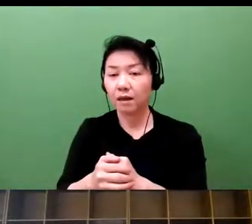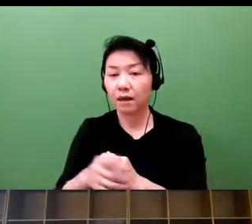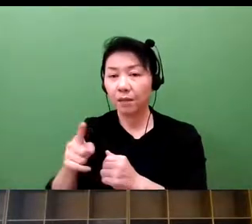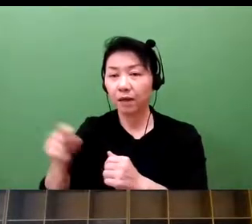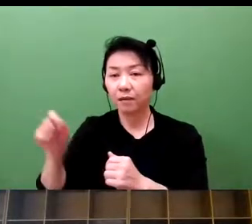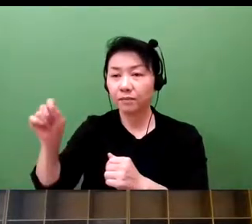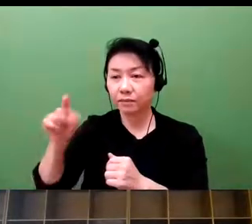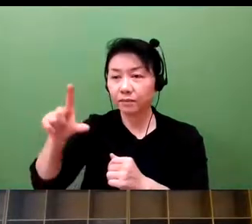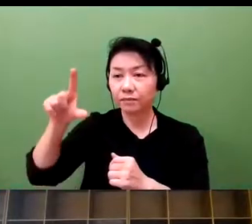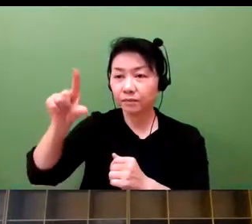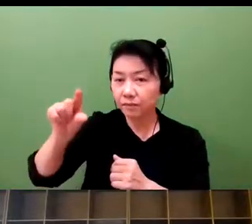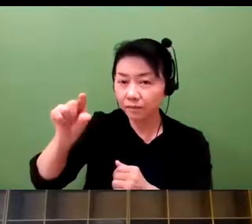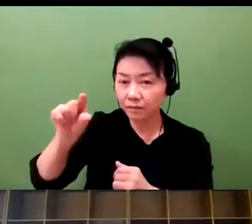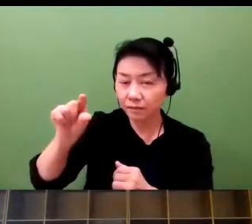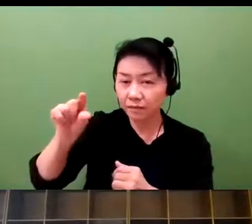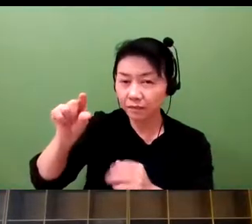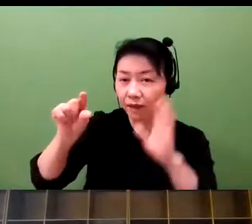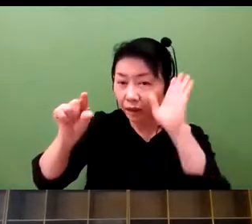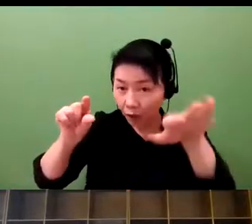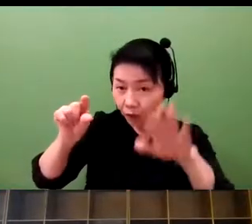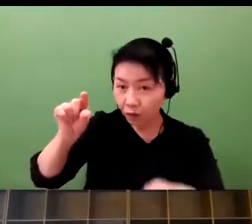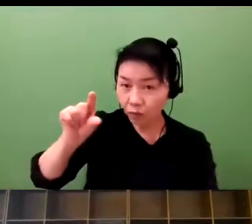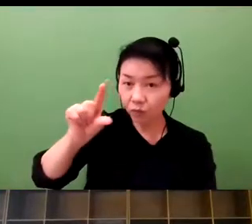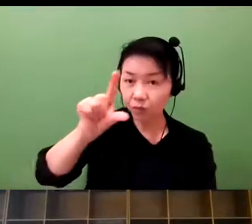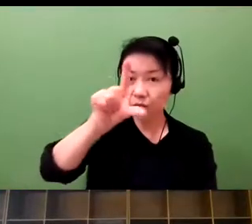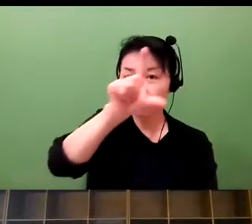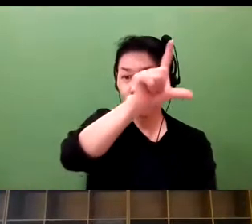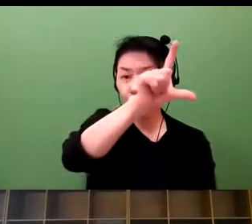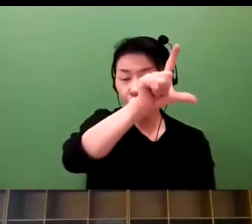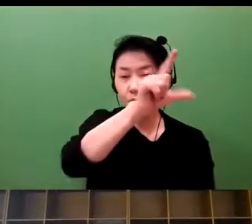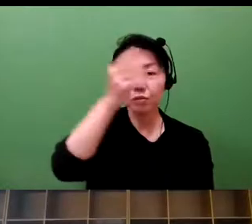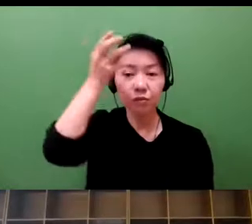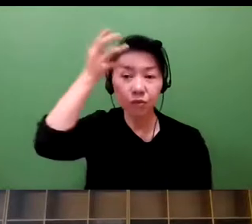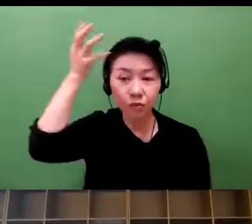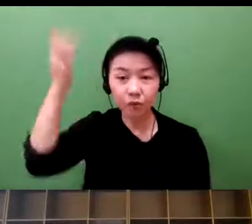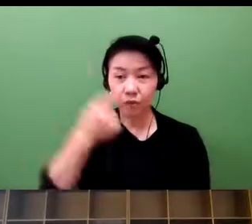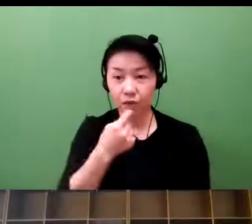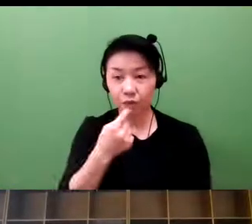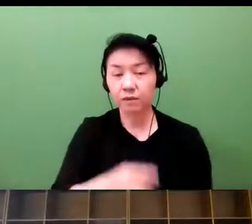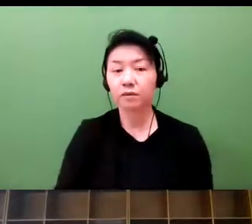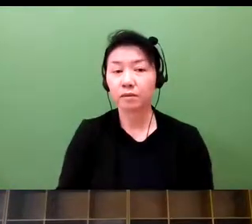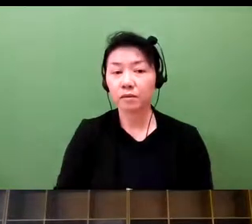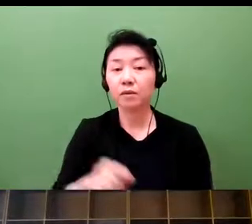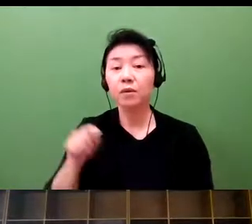It's just going to temporarily halt. And moving forward, we expect it to increase.